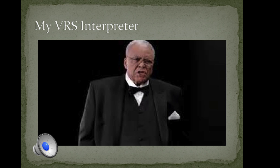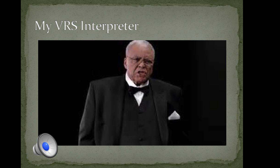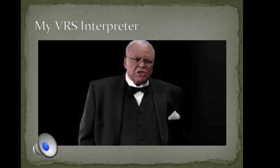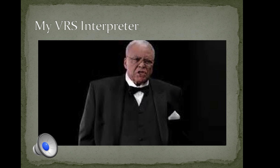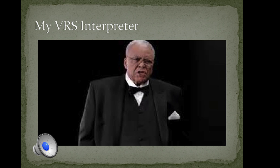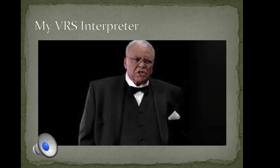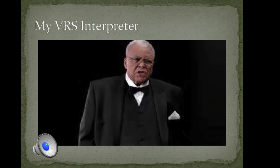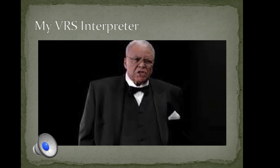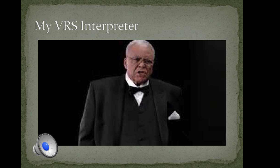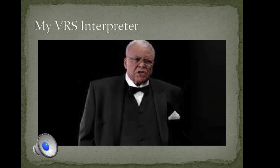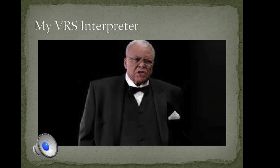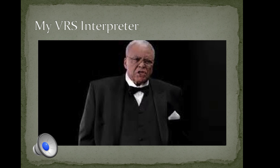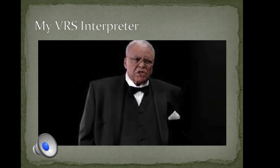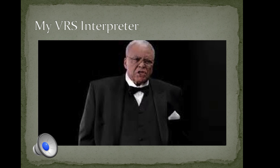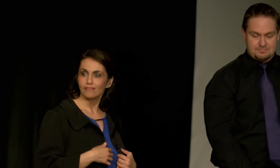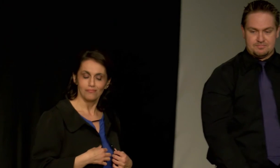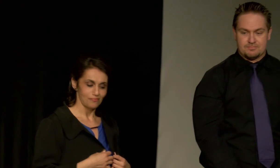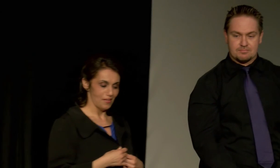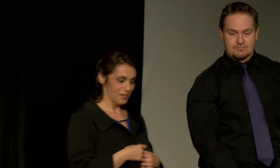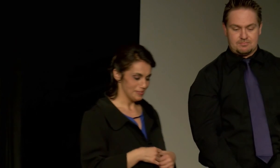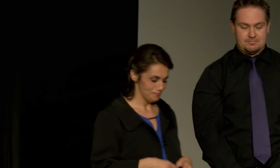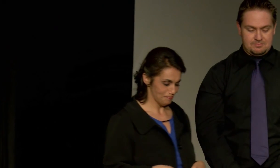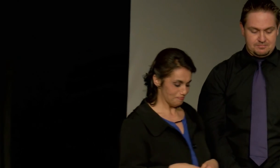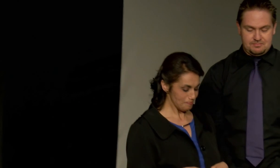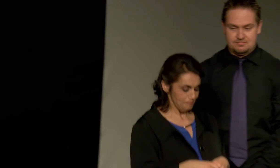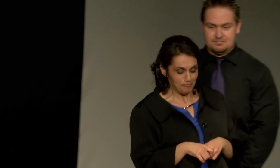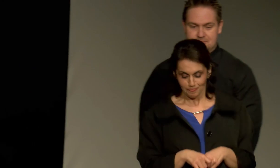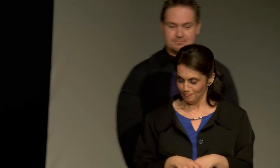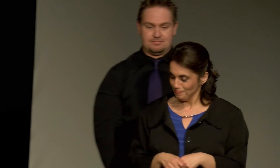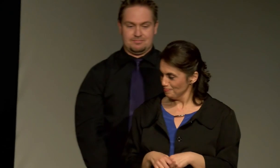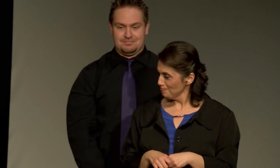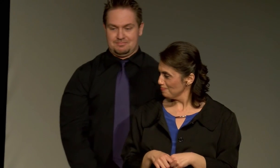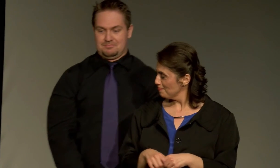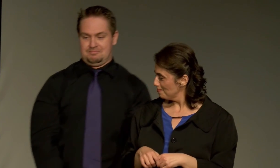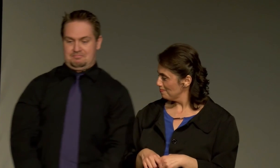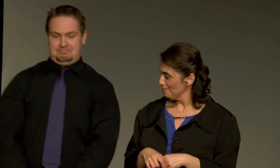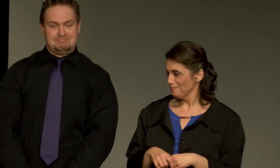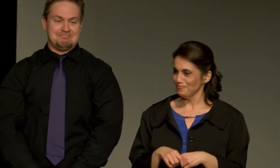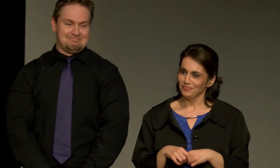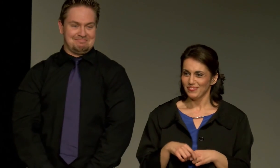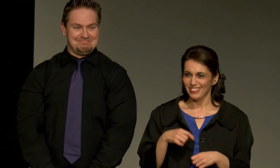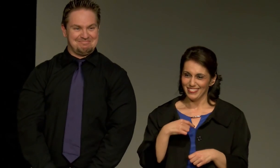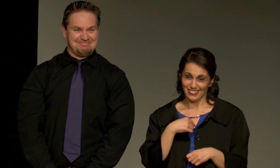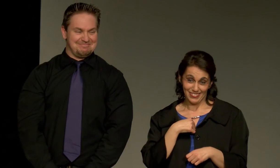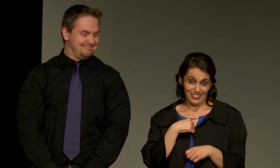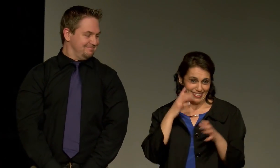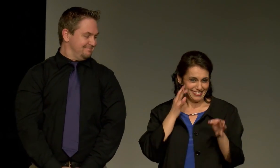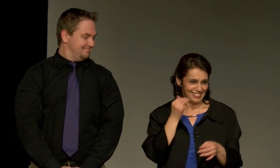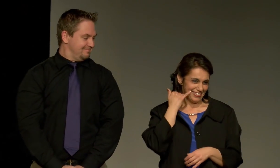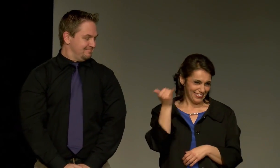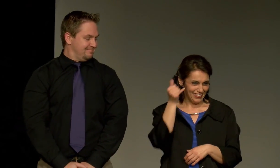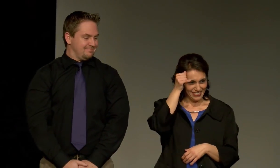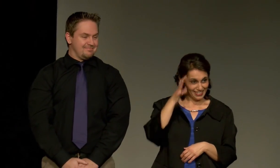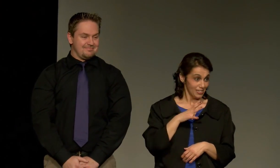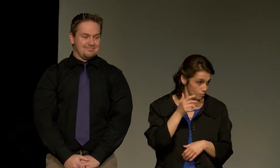Don't mean to destroy you.